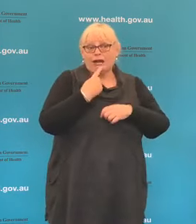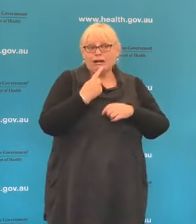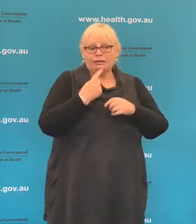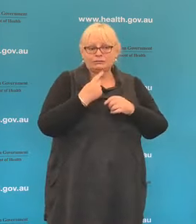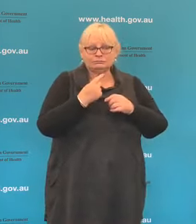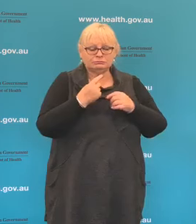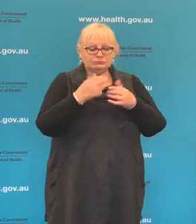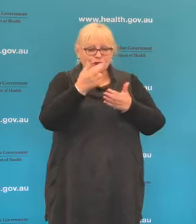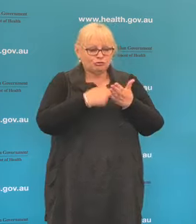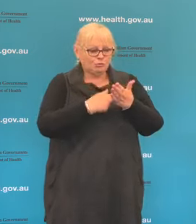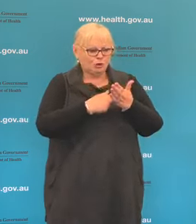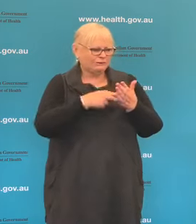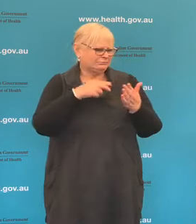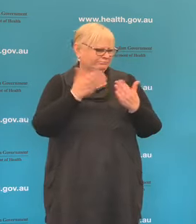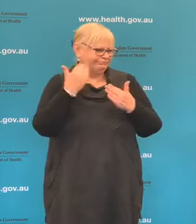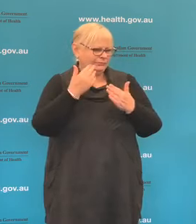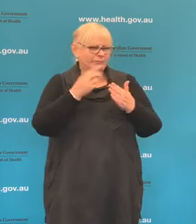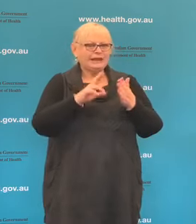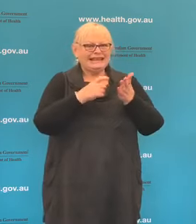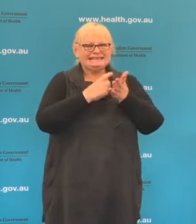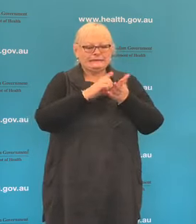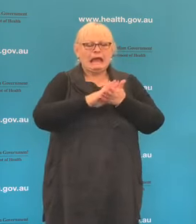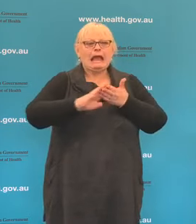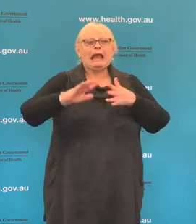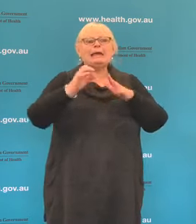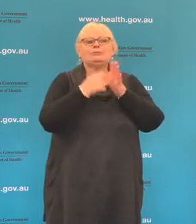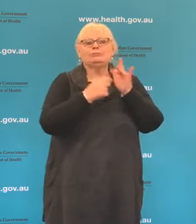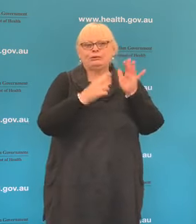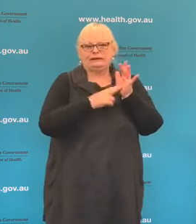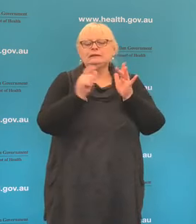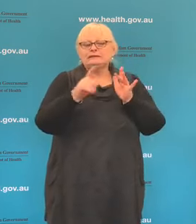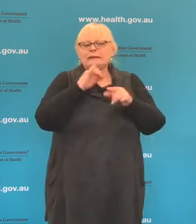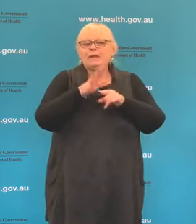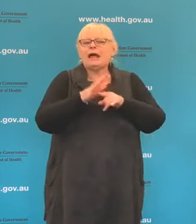over the last 24 hours is heparin, which is a blood thinning drug. It's been